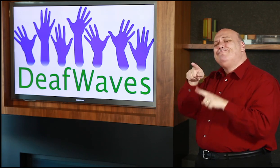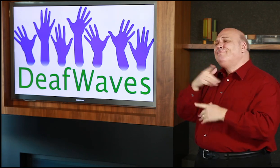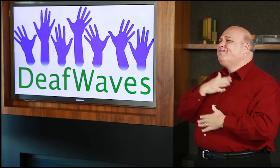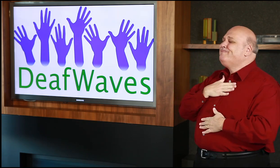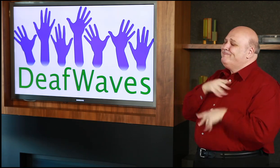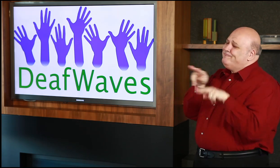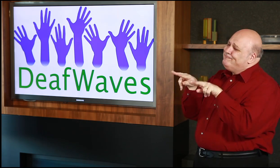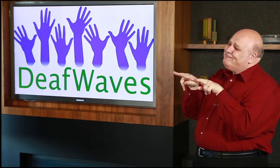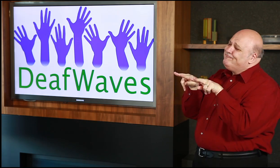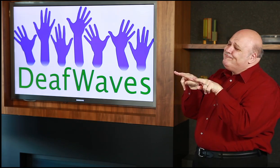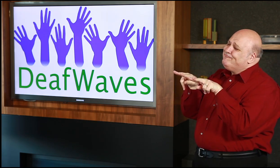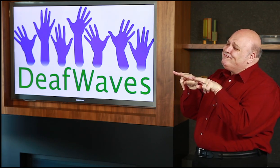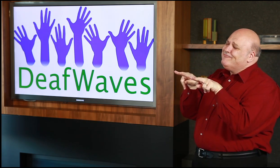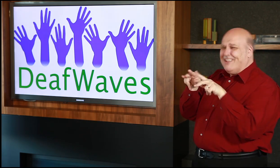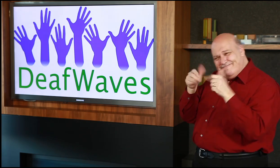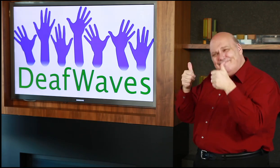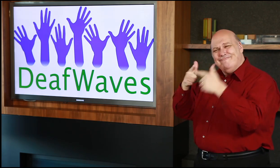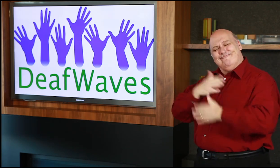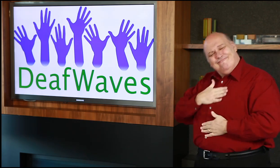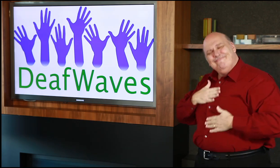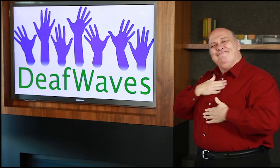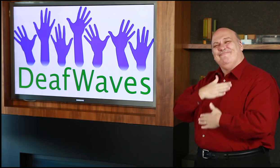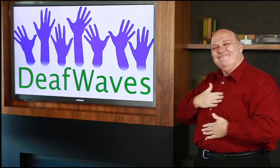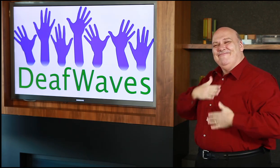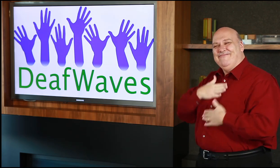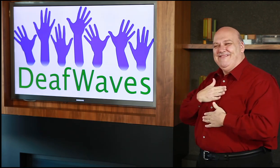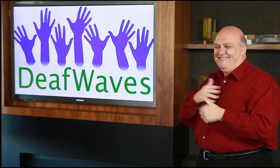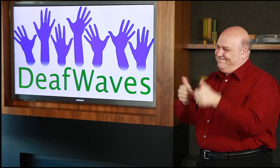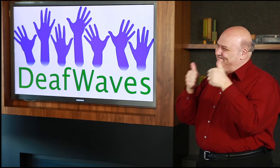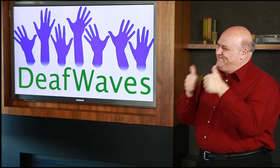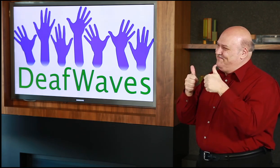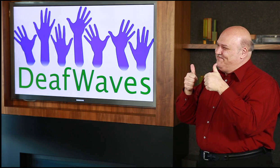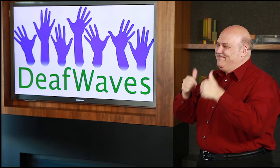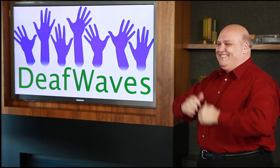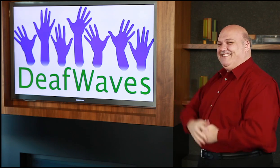have enjoyed watching us. Good day!